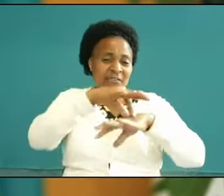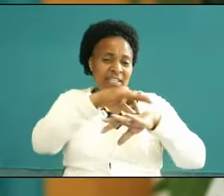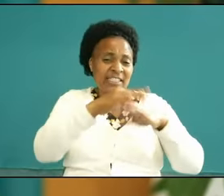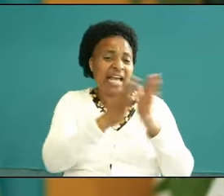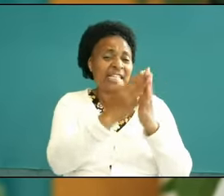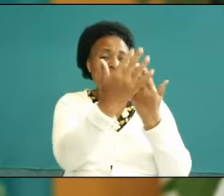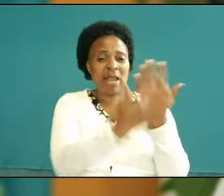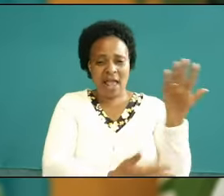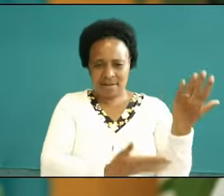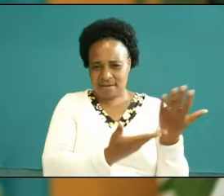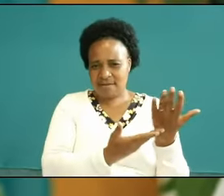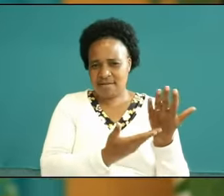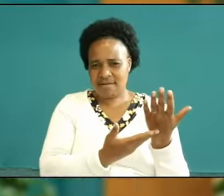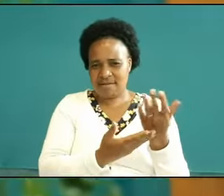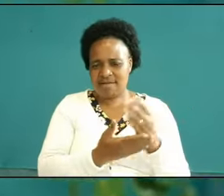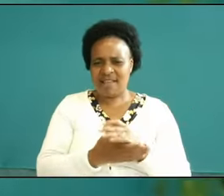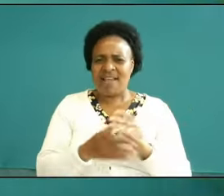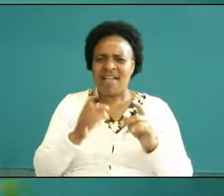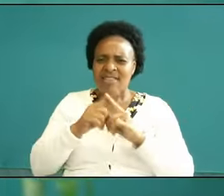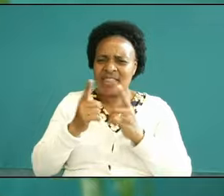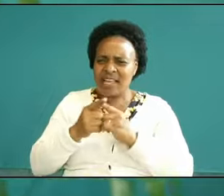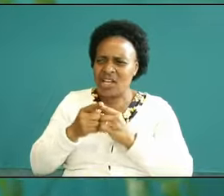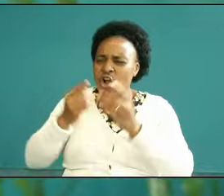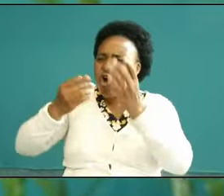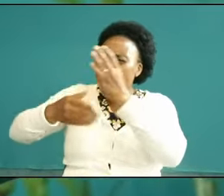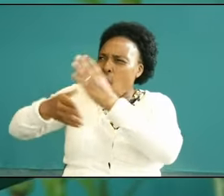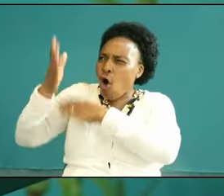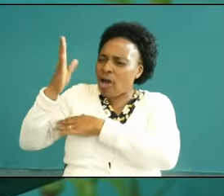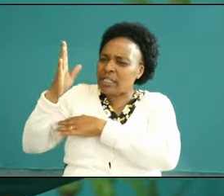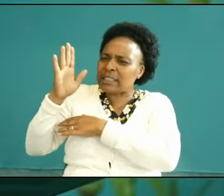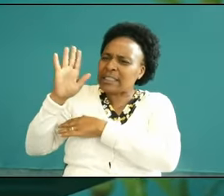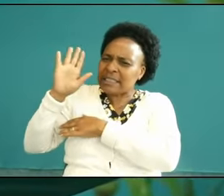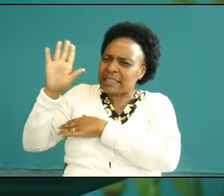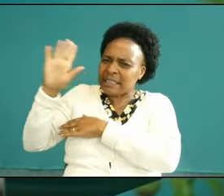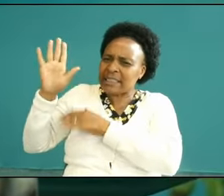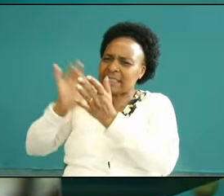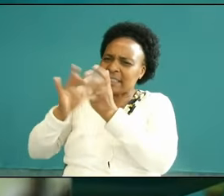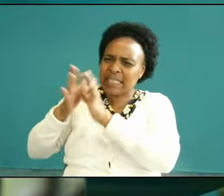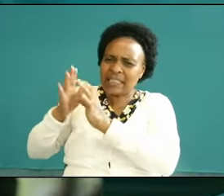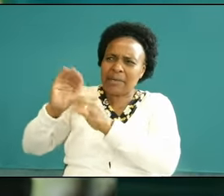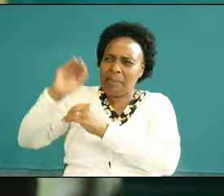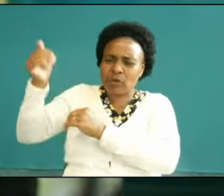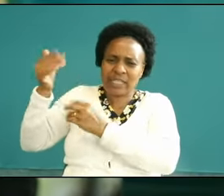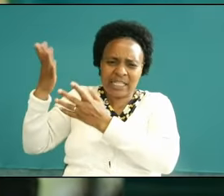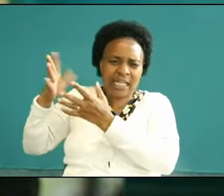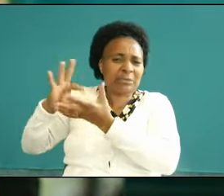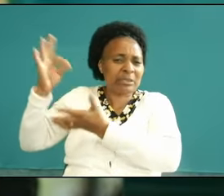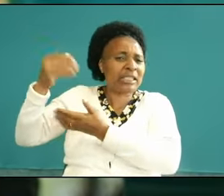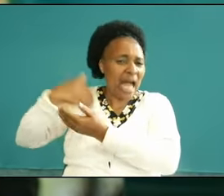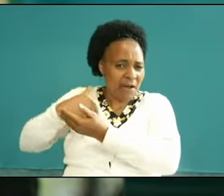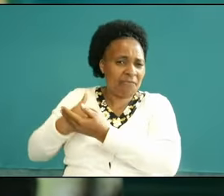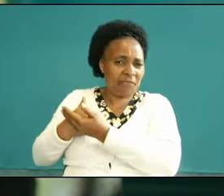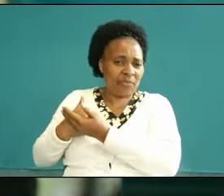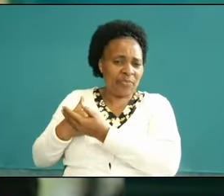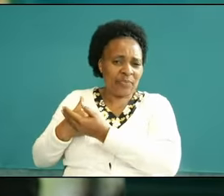the blood they were not in the spirit they were in flesh in fact when I was reading L had comment